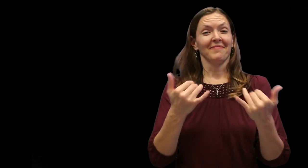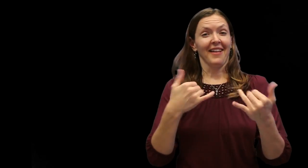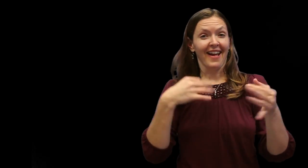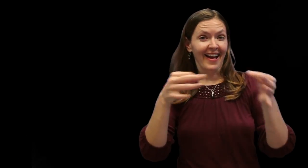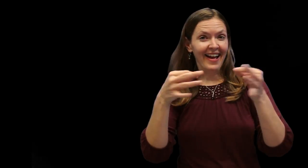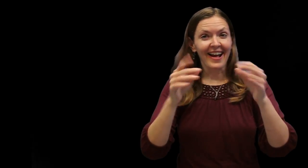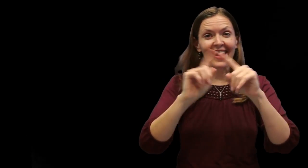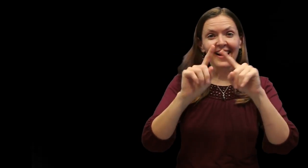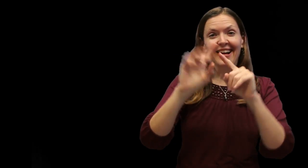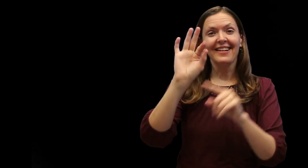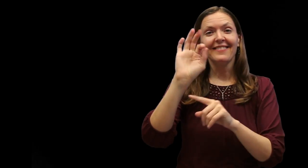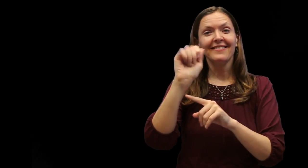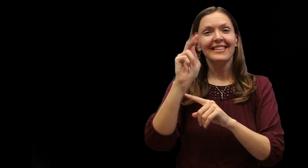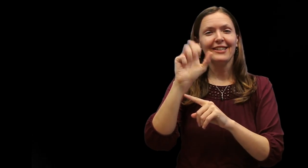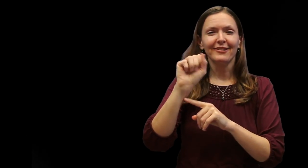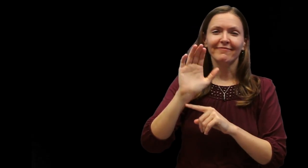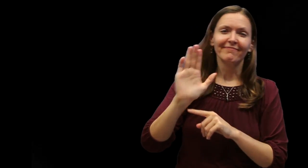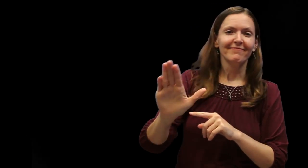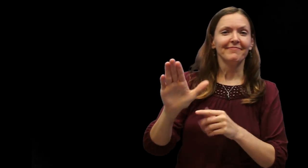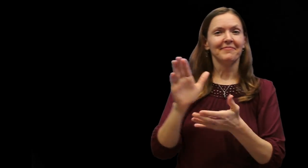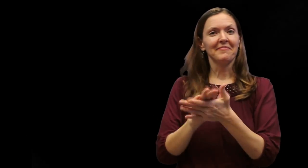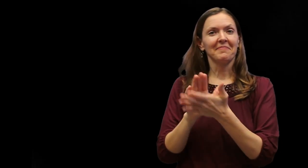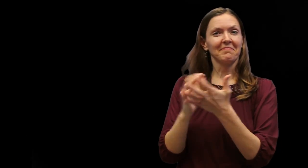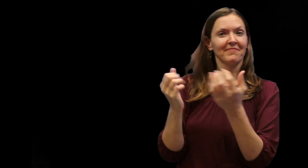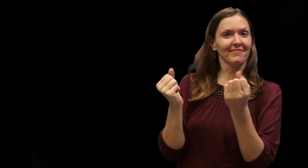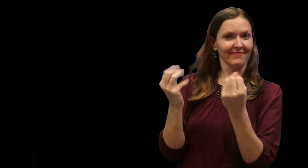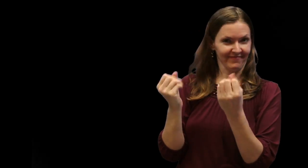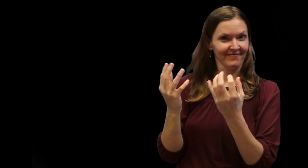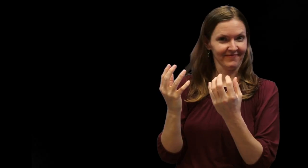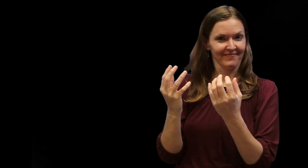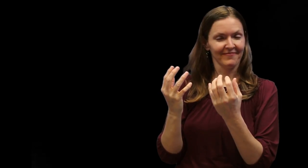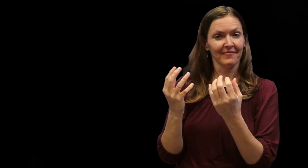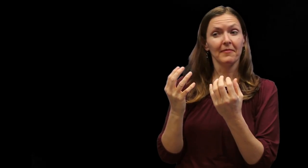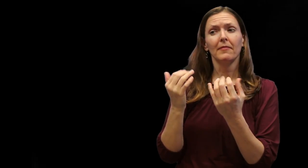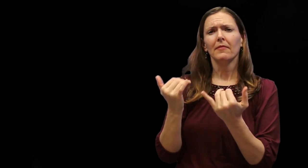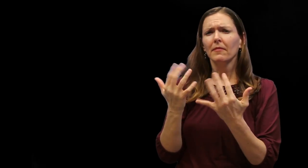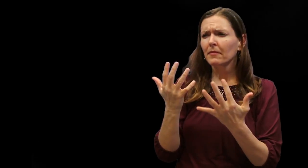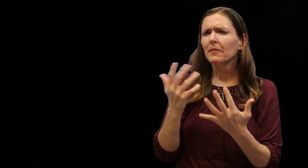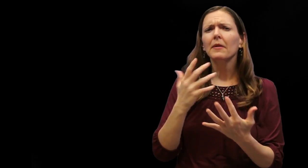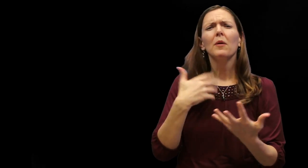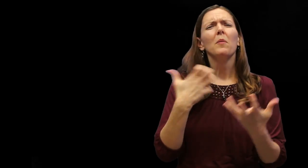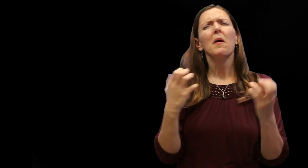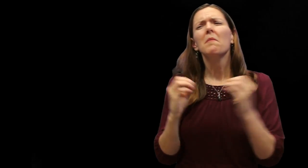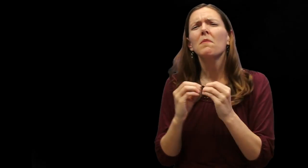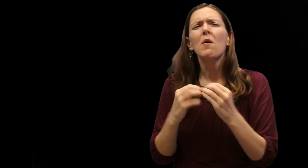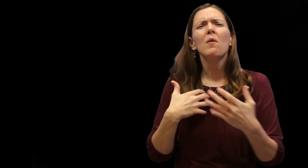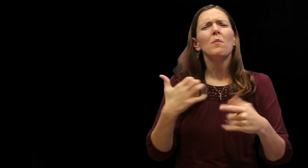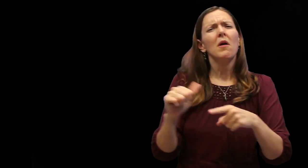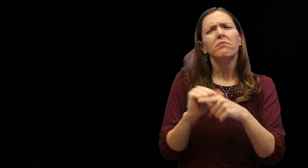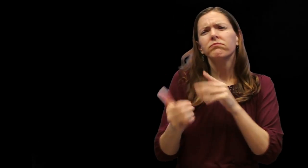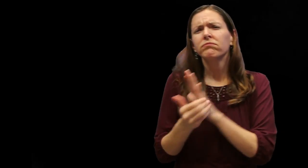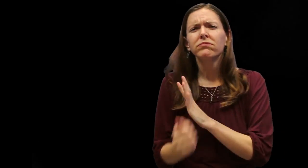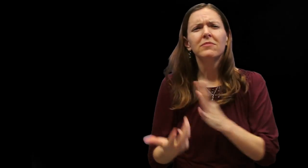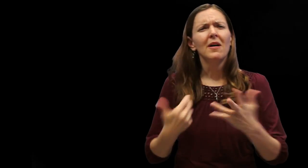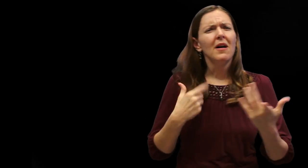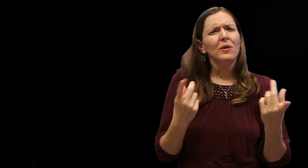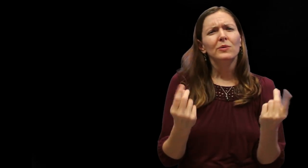Now you are aware of different features associated with academic signing What if you want to practice more? What if you want to become more fluent in academic discourse?